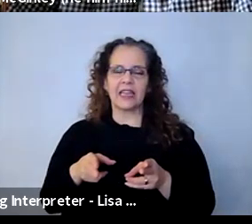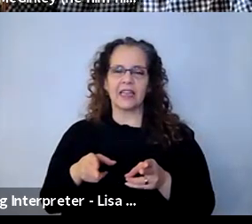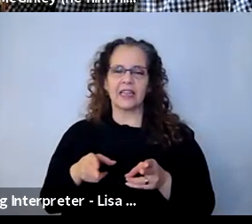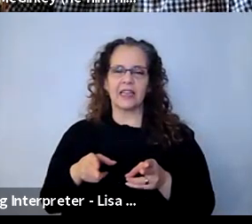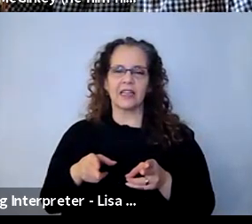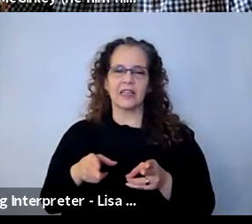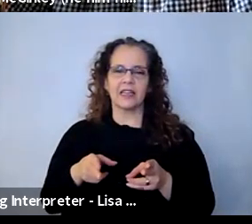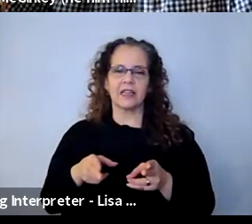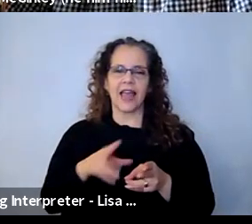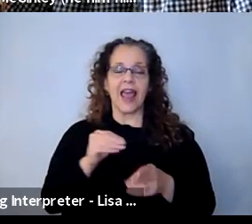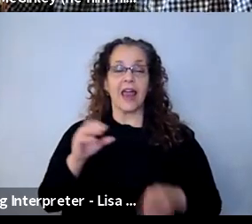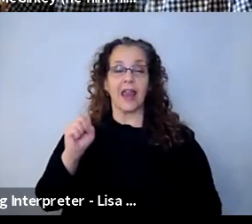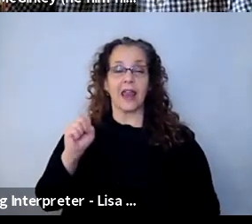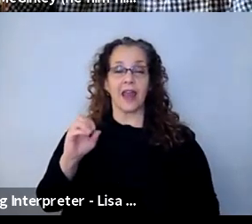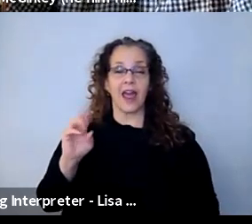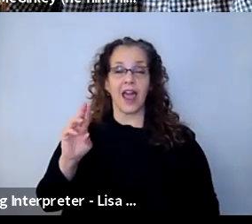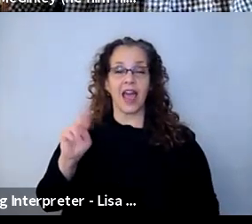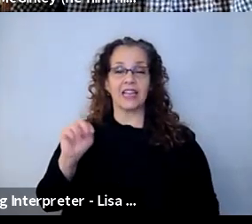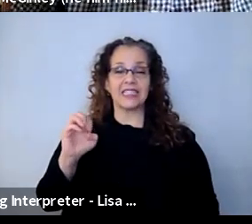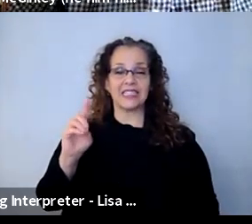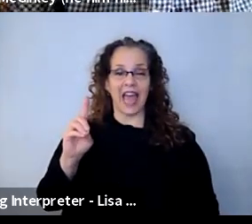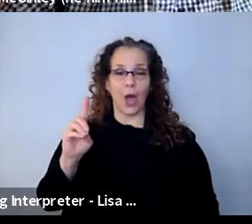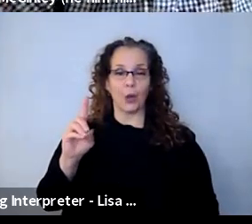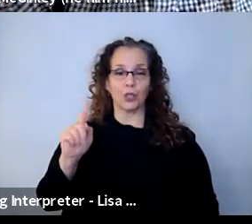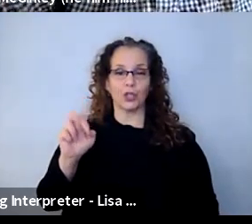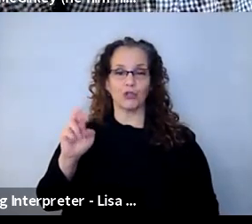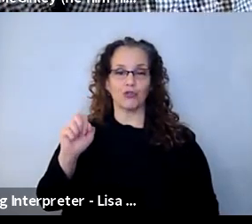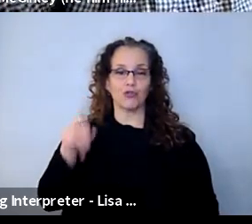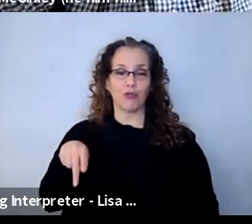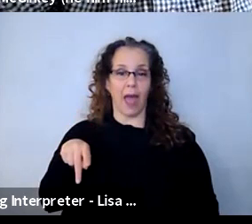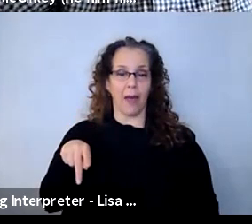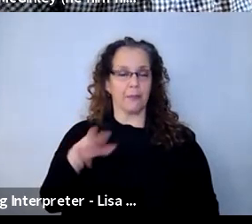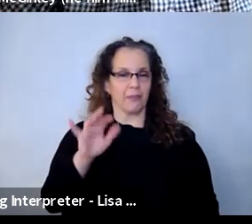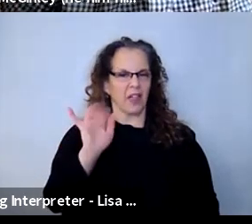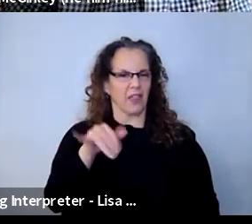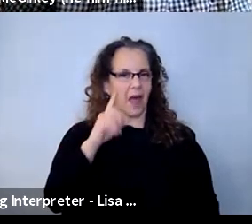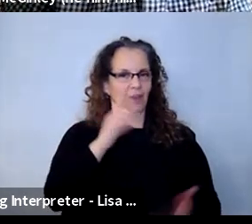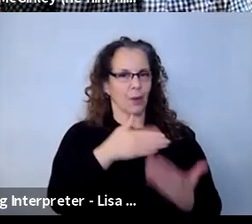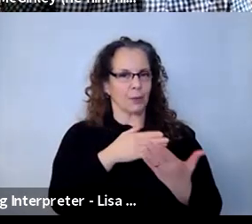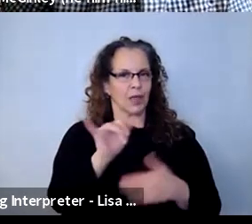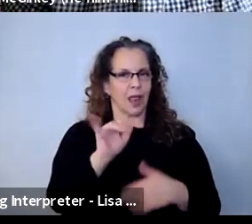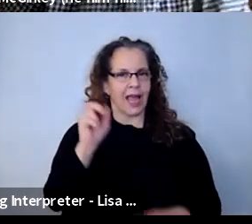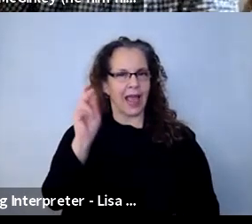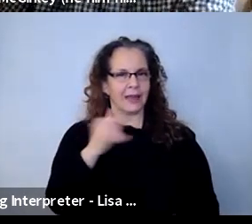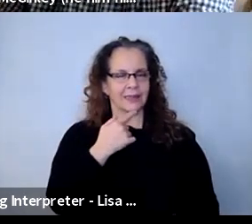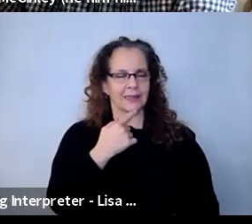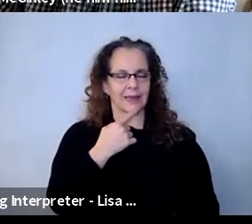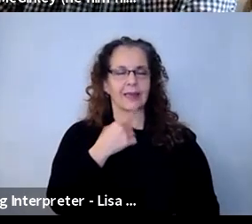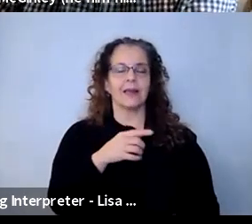Soundtrap, because I work with a group of young people that's using Soundtrap where they're creating music. We're using